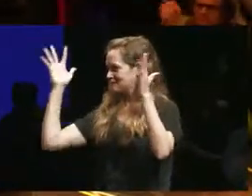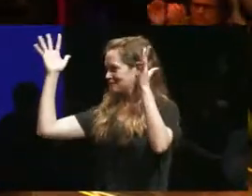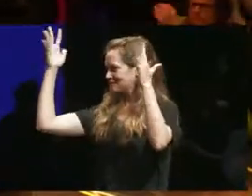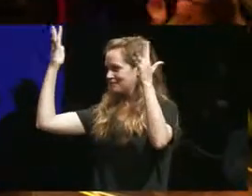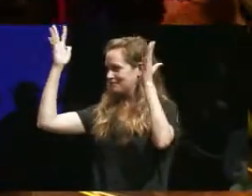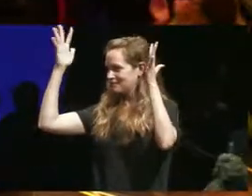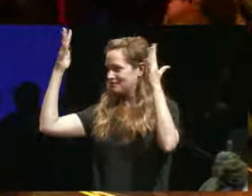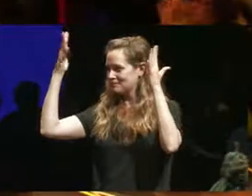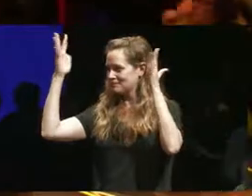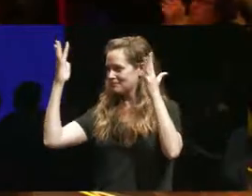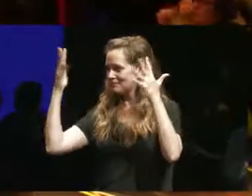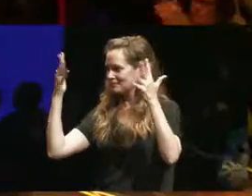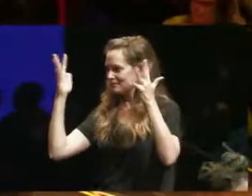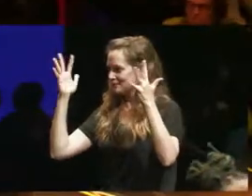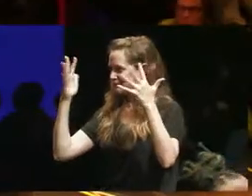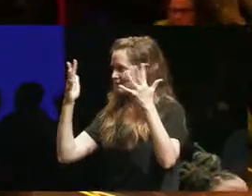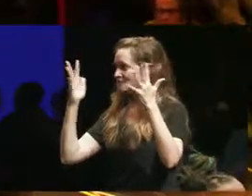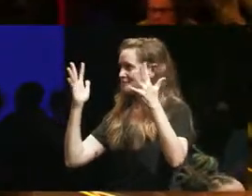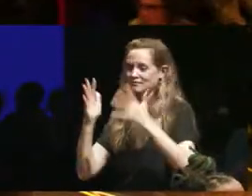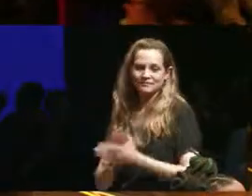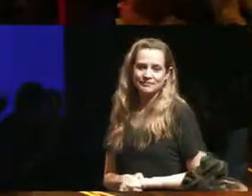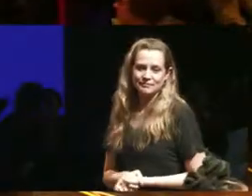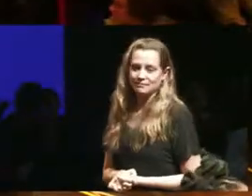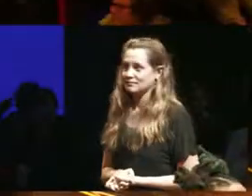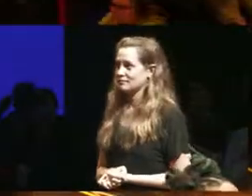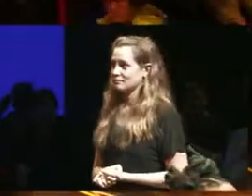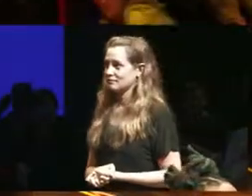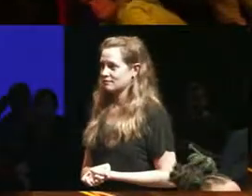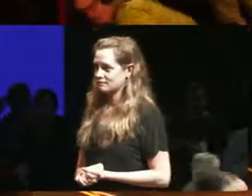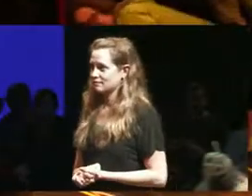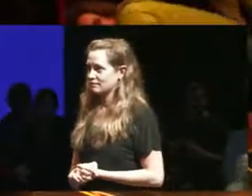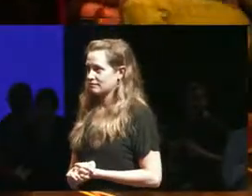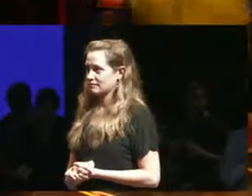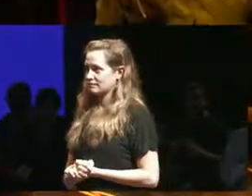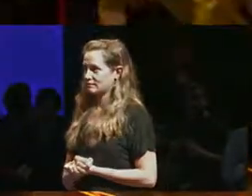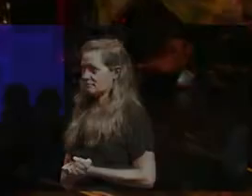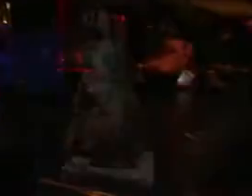illustration of a multicolored tree the artists return to their seats two